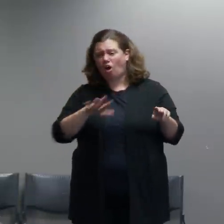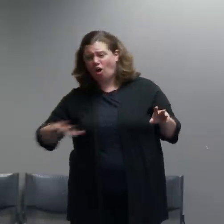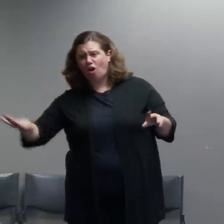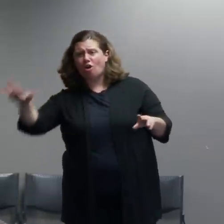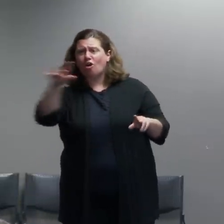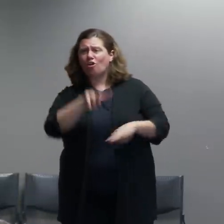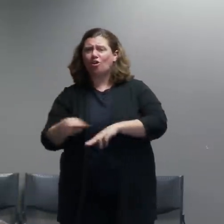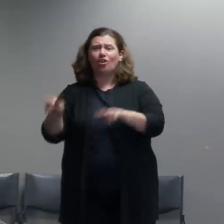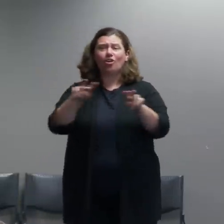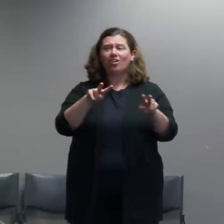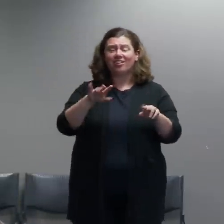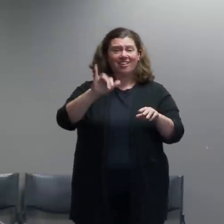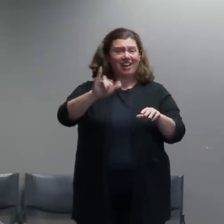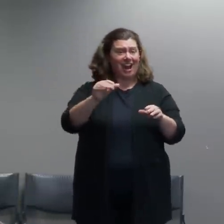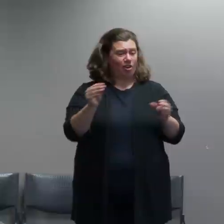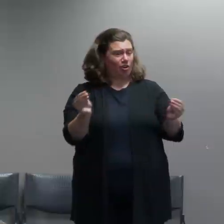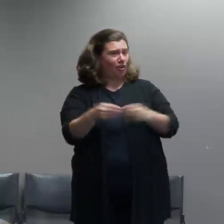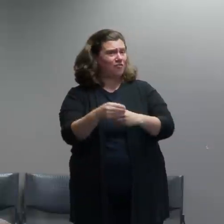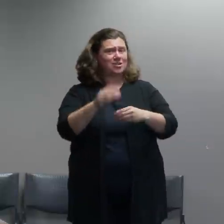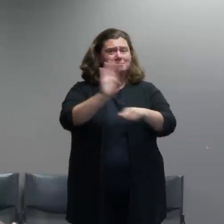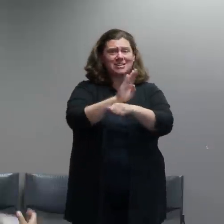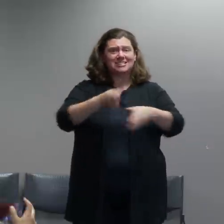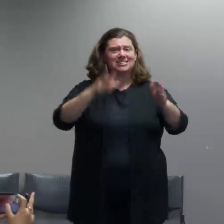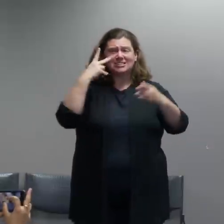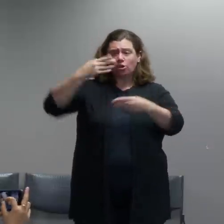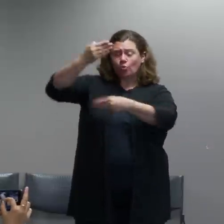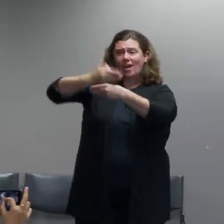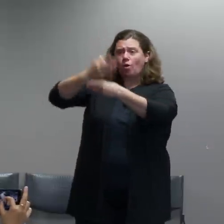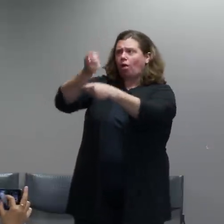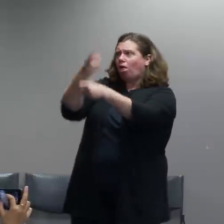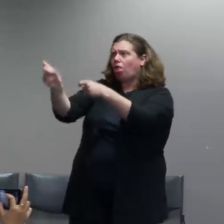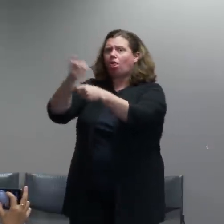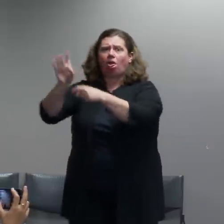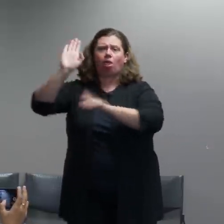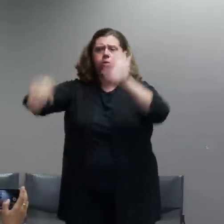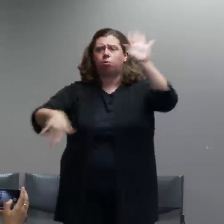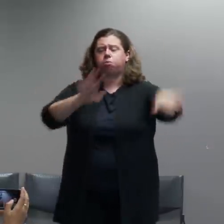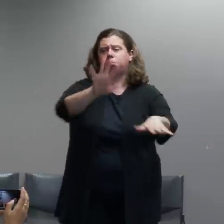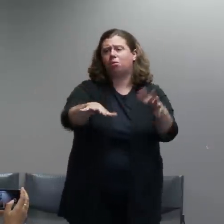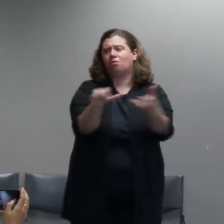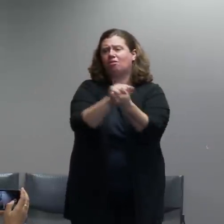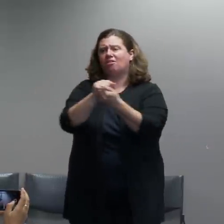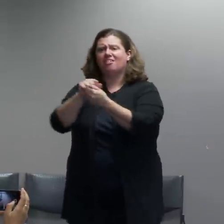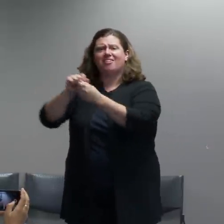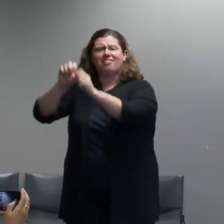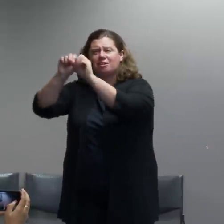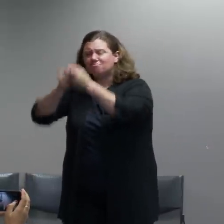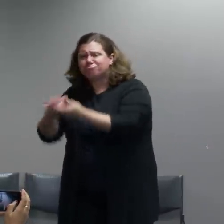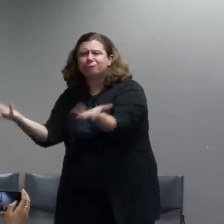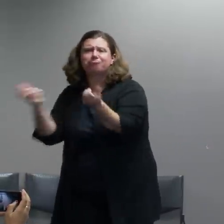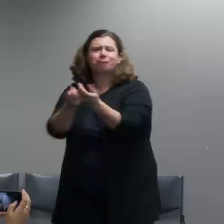extensive damage to public property, and really an unfortunate scene